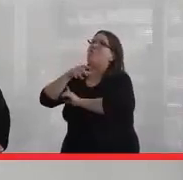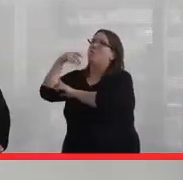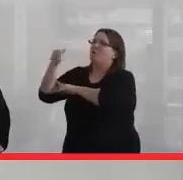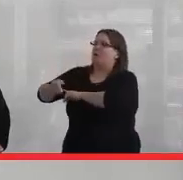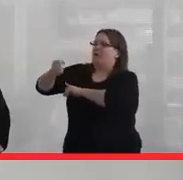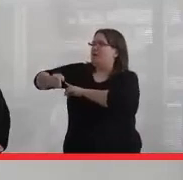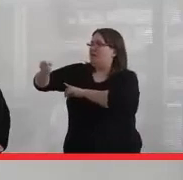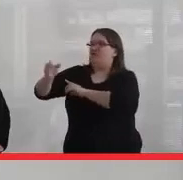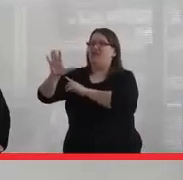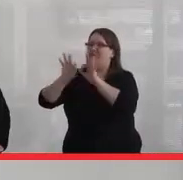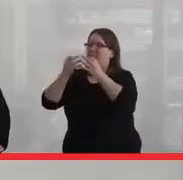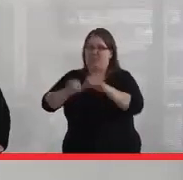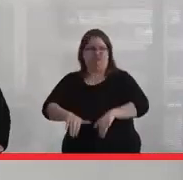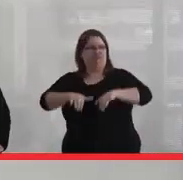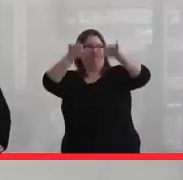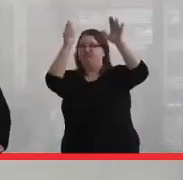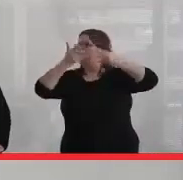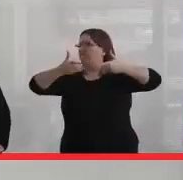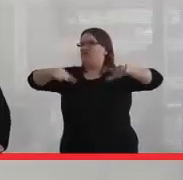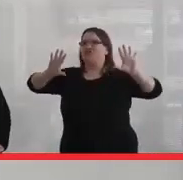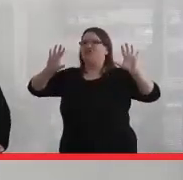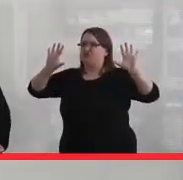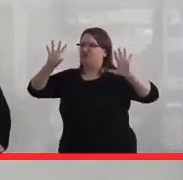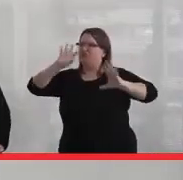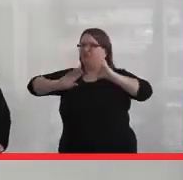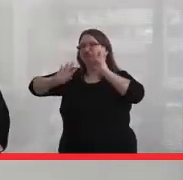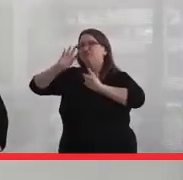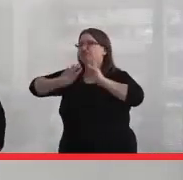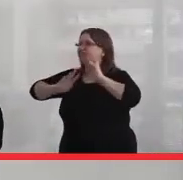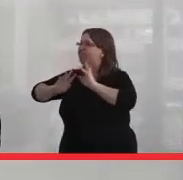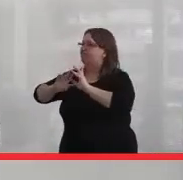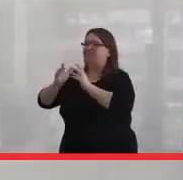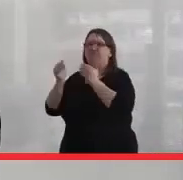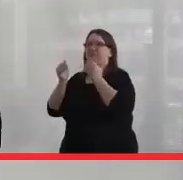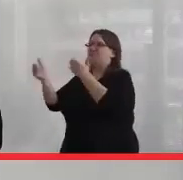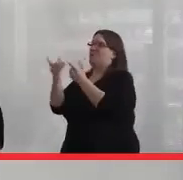finished raising their families, and who are free to do the work of the people.